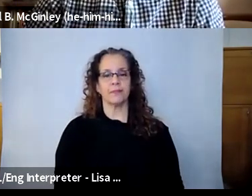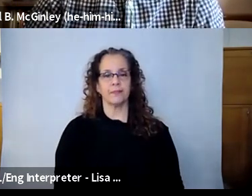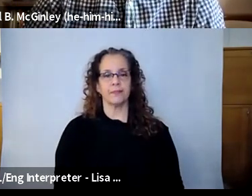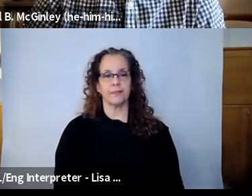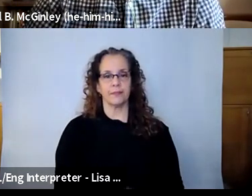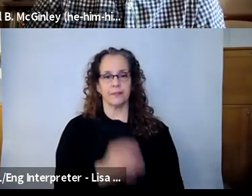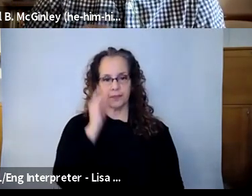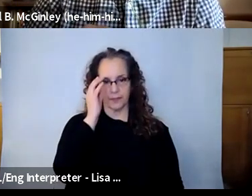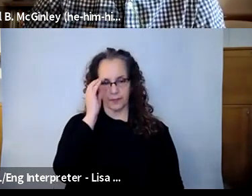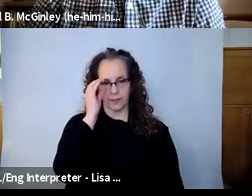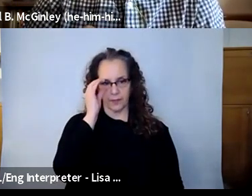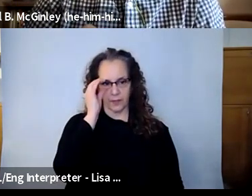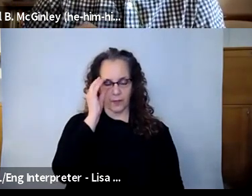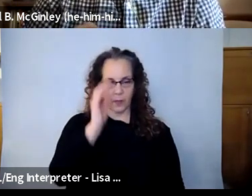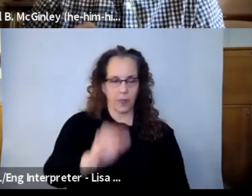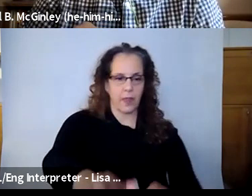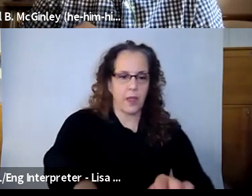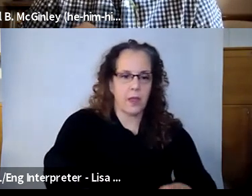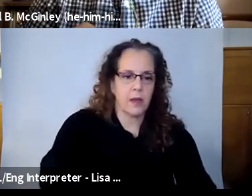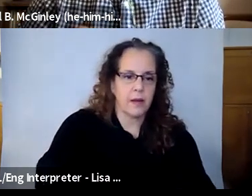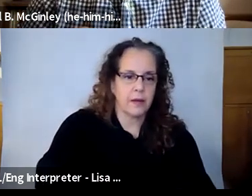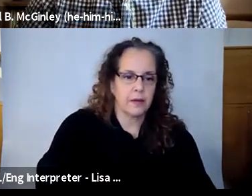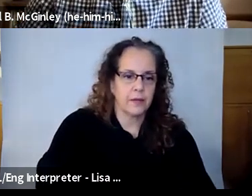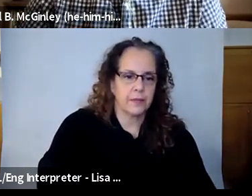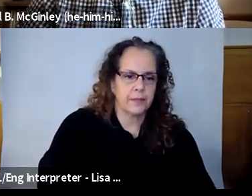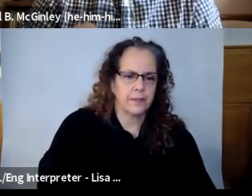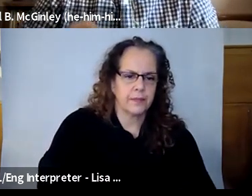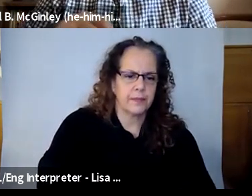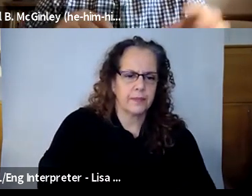Paul Brewster McGinley: The lighting platform, EOS, has a